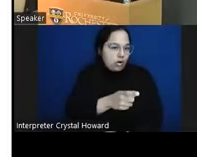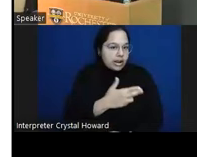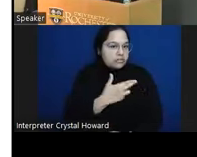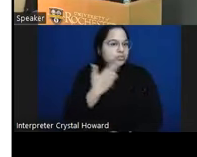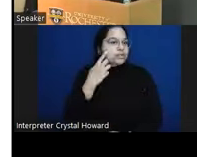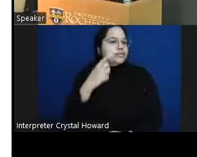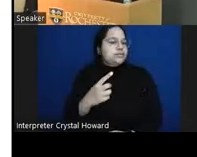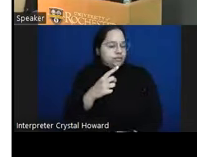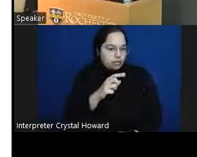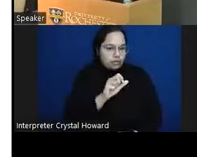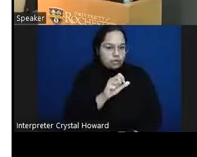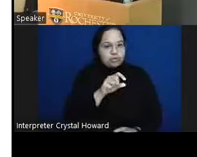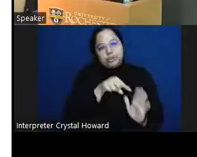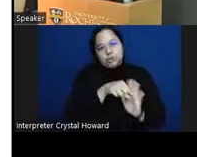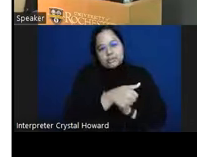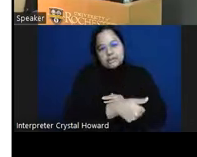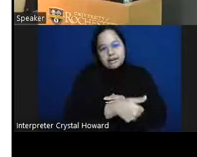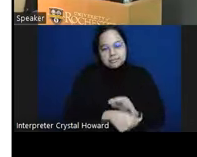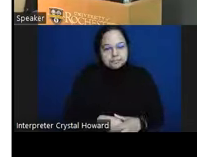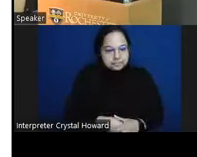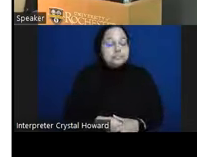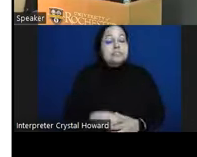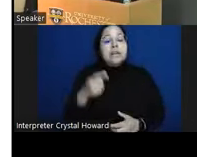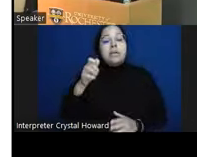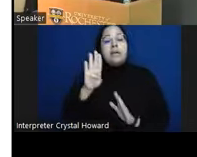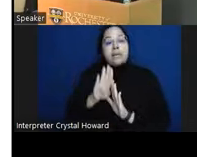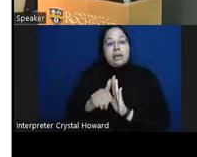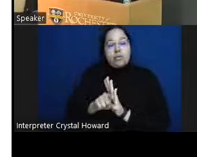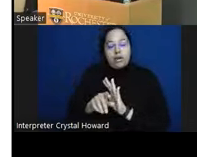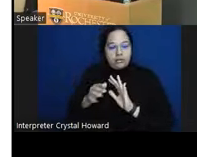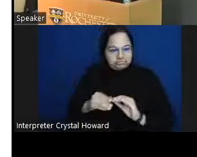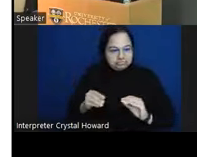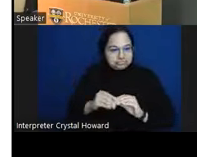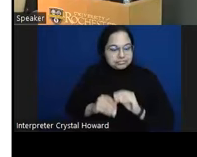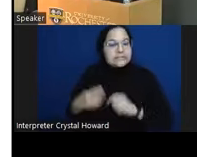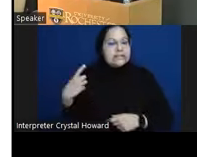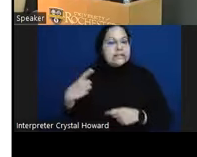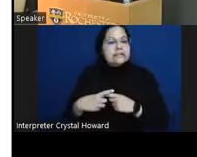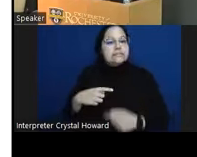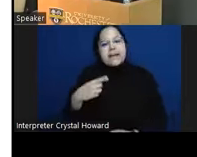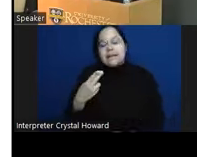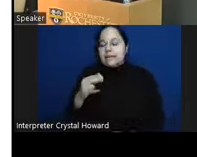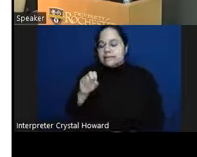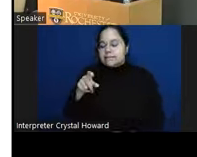little bit of background Hispanic Latinos make up uh the largest racial ethnic minority group